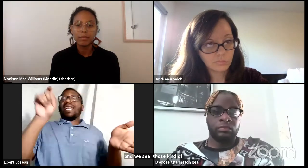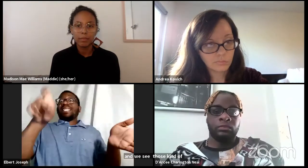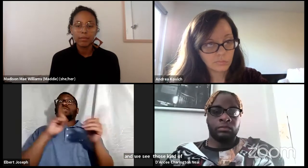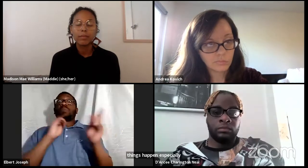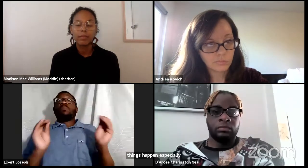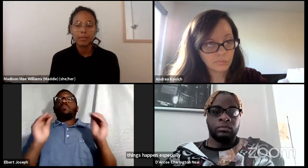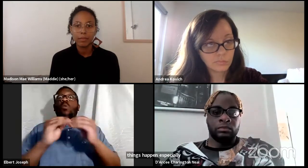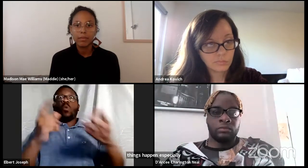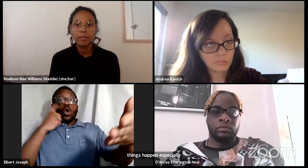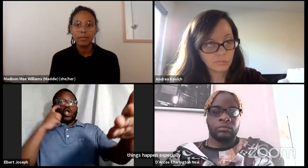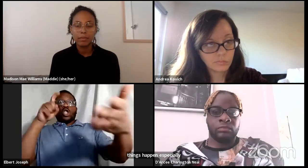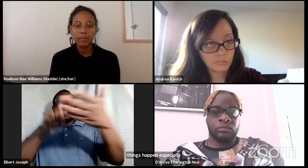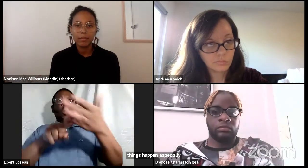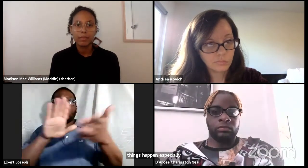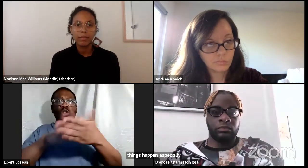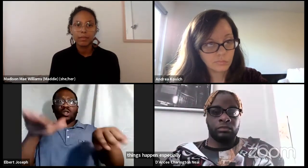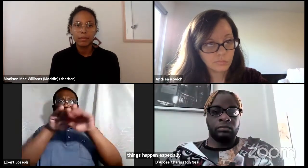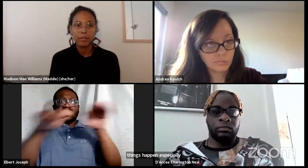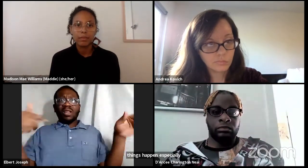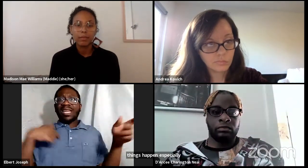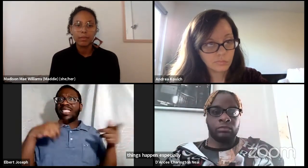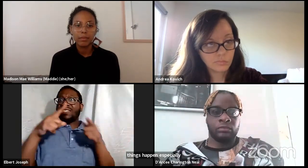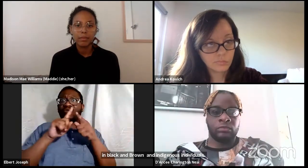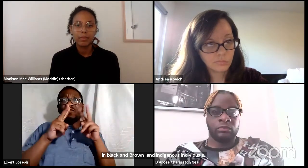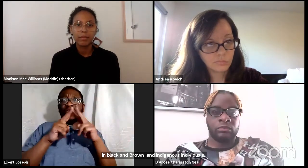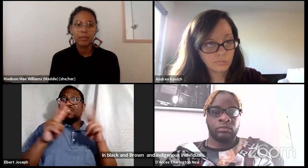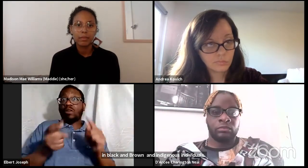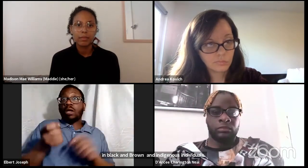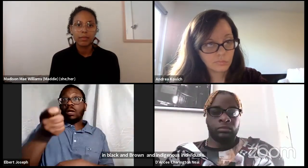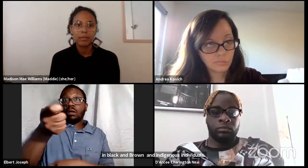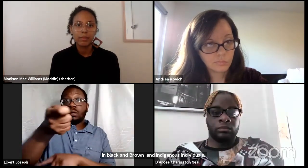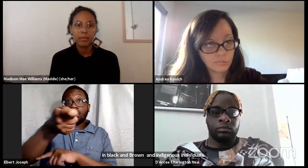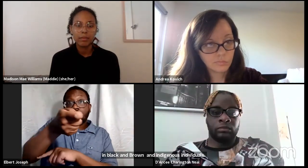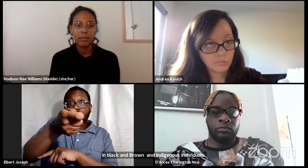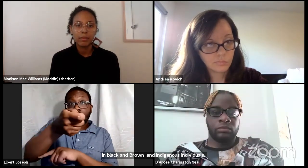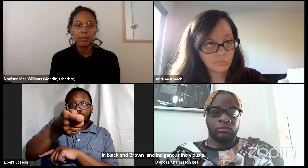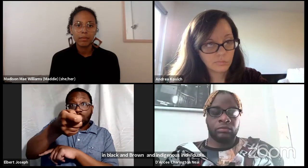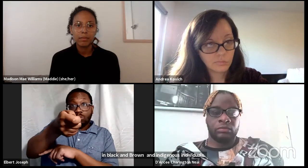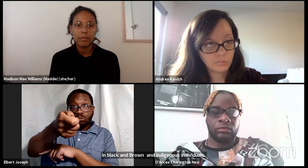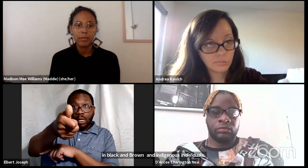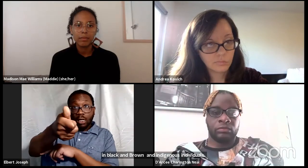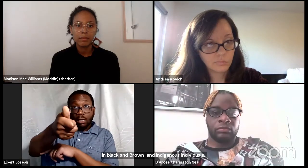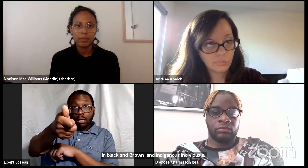There are individuals within the black and brown and indigenous communities that also have disabilities.